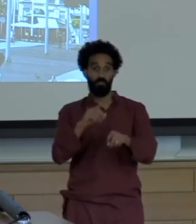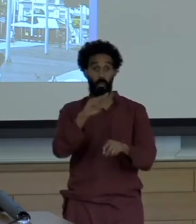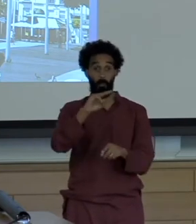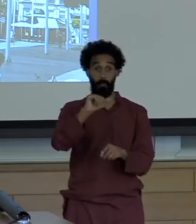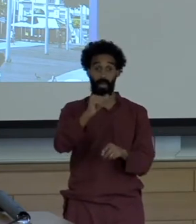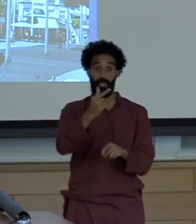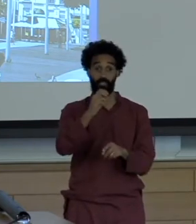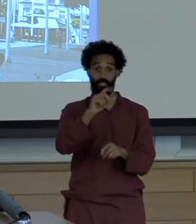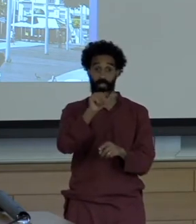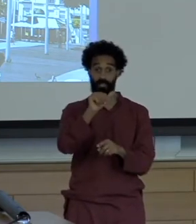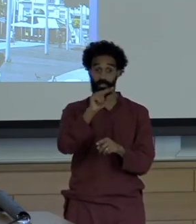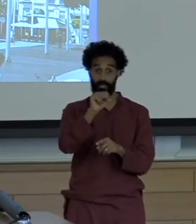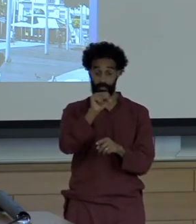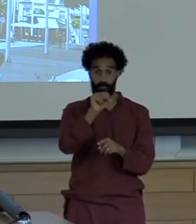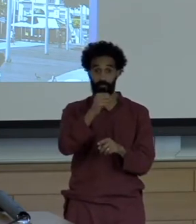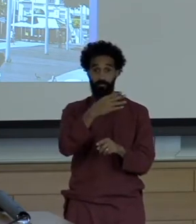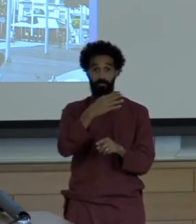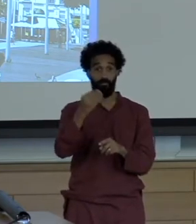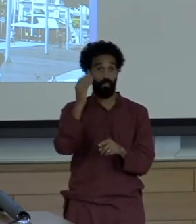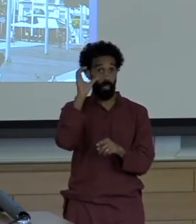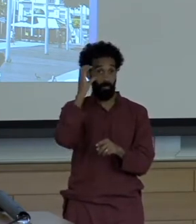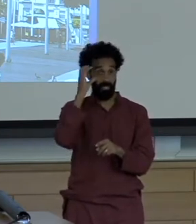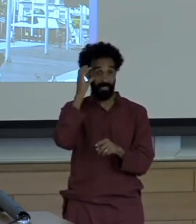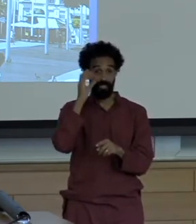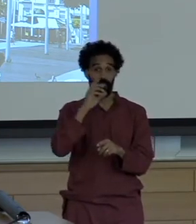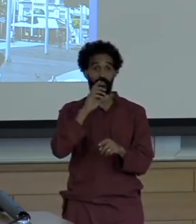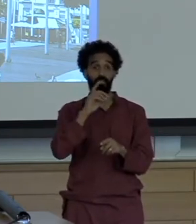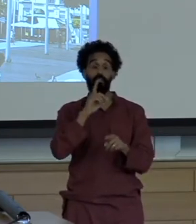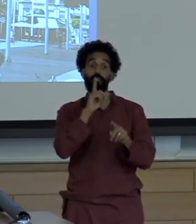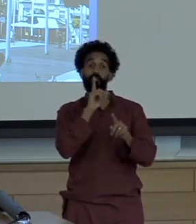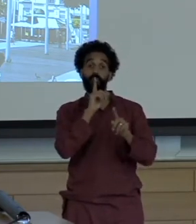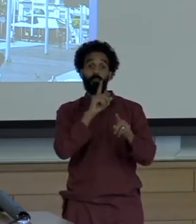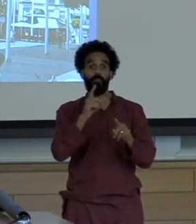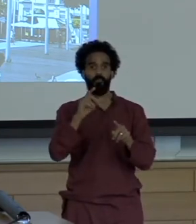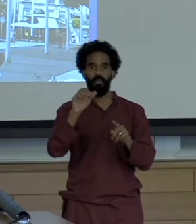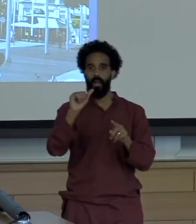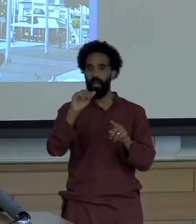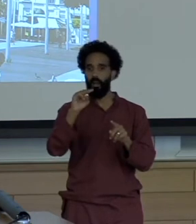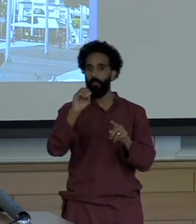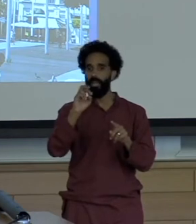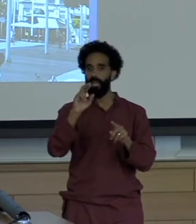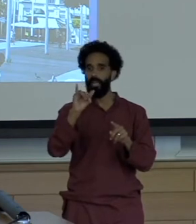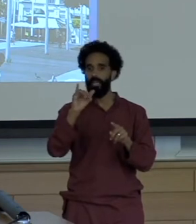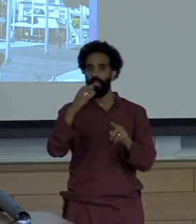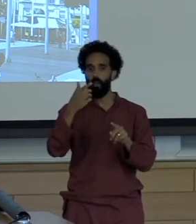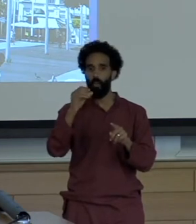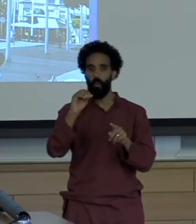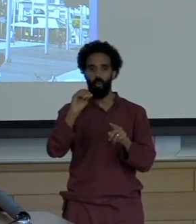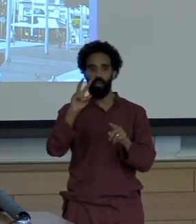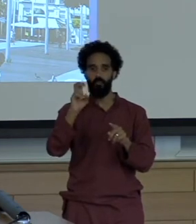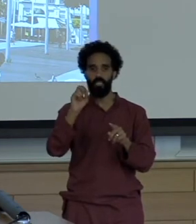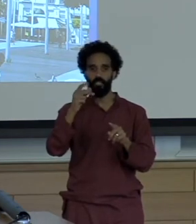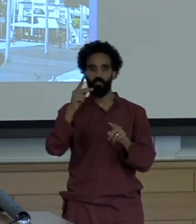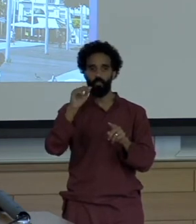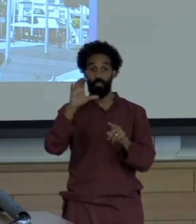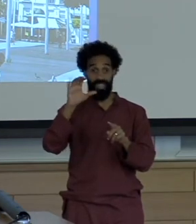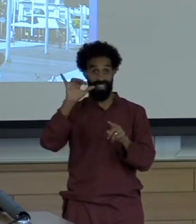America Vespucci and Columbus to sail the oceans and go conquer the new world